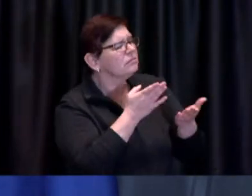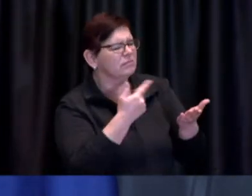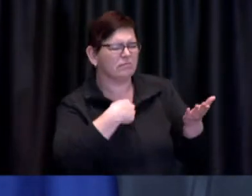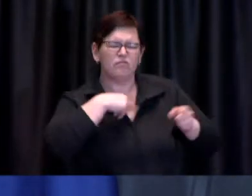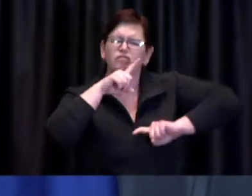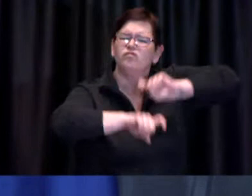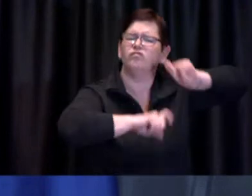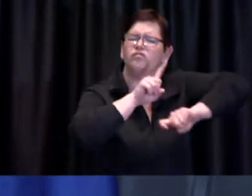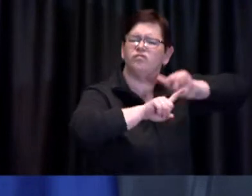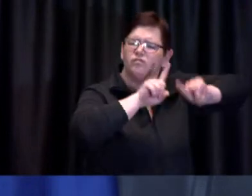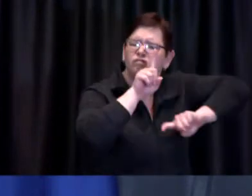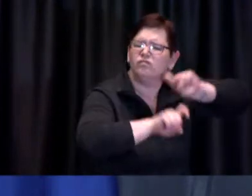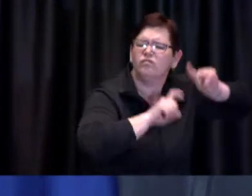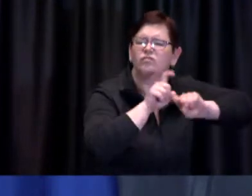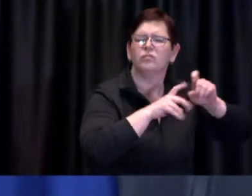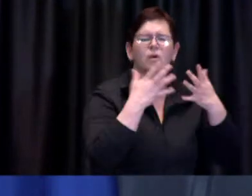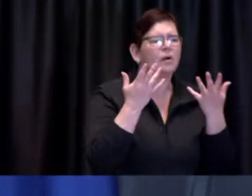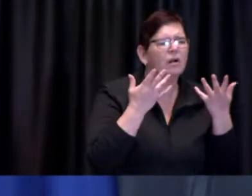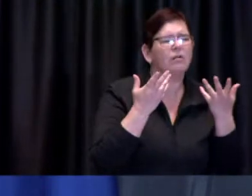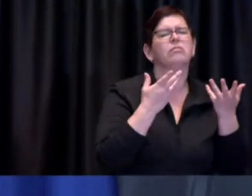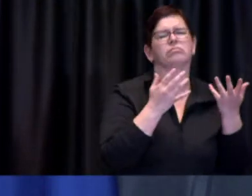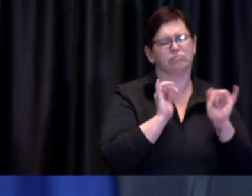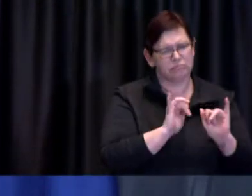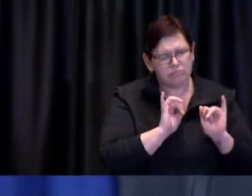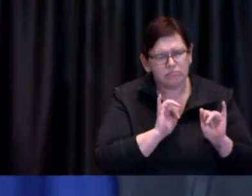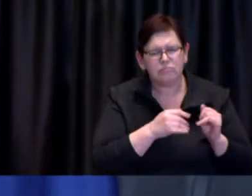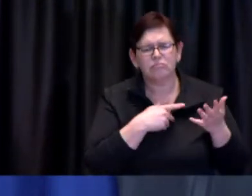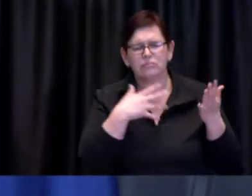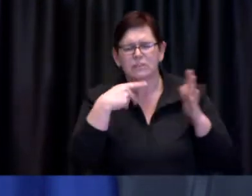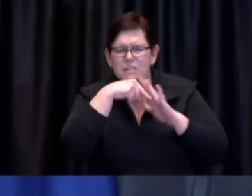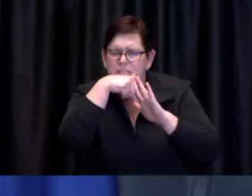not that they don't but I probe those questions to make sure that we're taking everything into